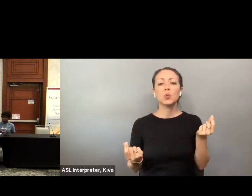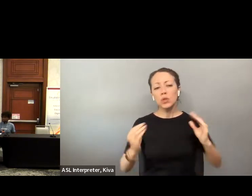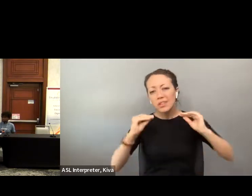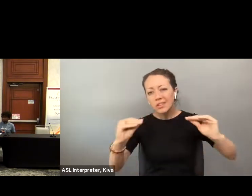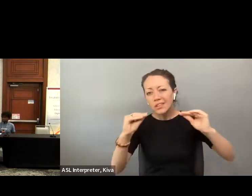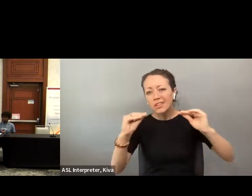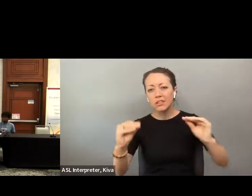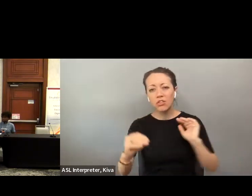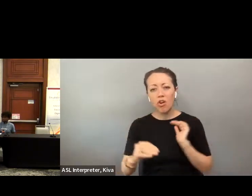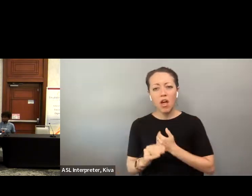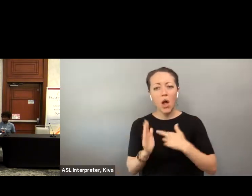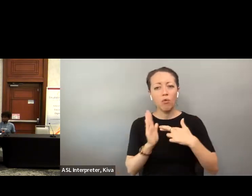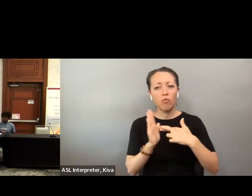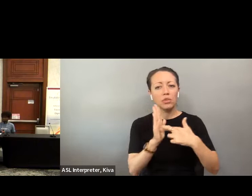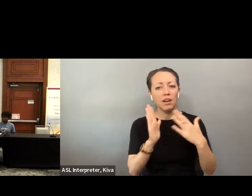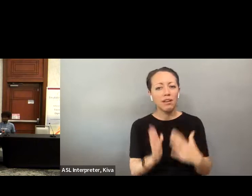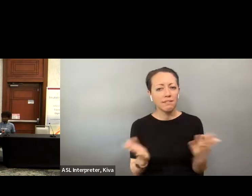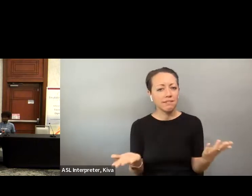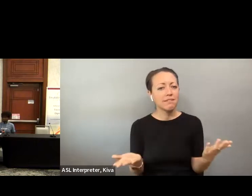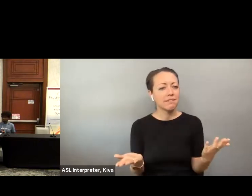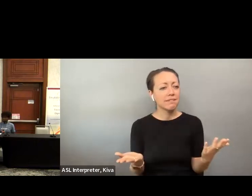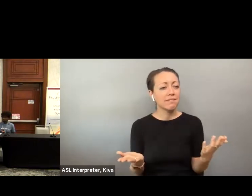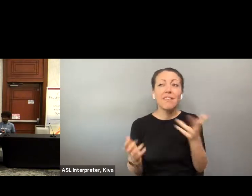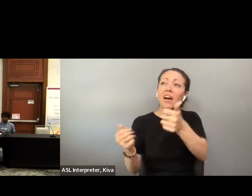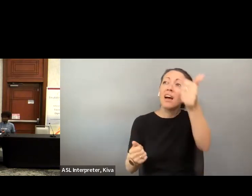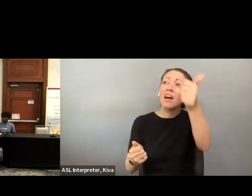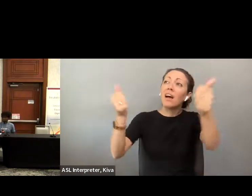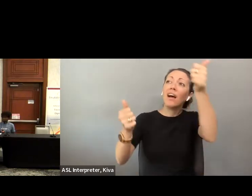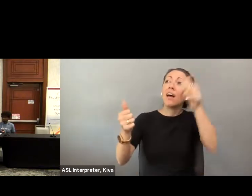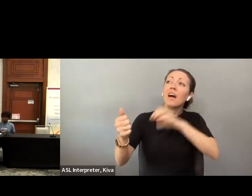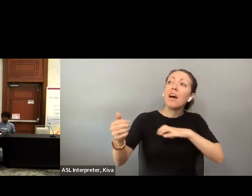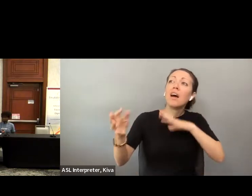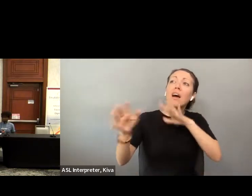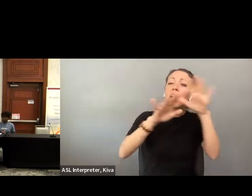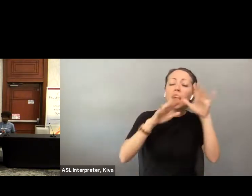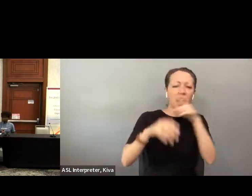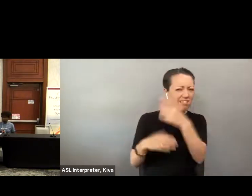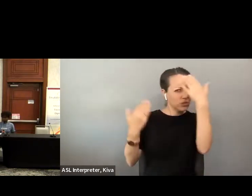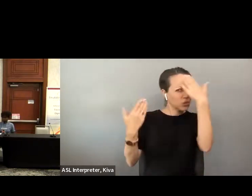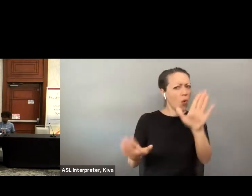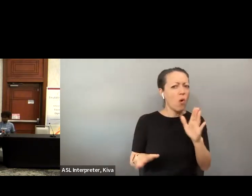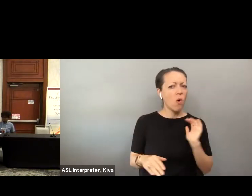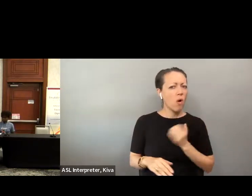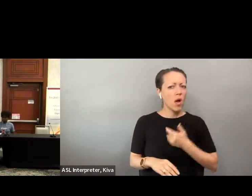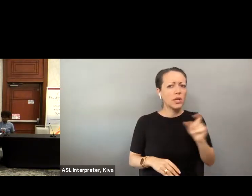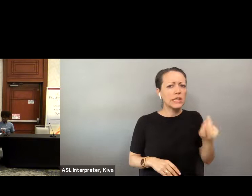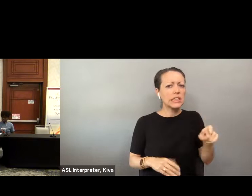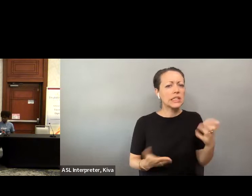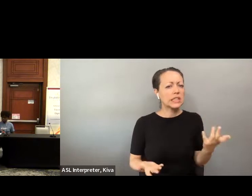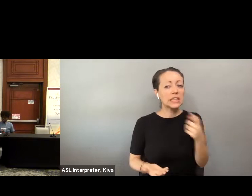meantime what we need to do as advocates , we need to speak to our representatives and educate Eventually things change but one. But in the meantime, what we need to do as advocates, we need to speak to our representatives and educate them because they really don't have any idea of what's important there. them because they really don't have any idea of what is